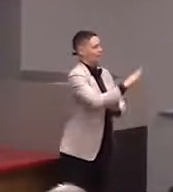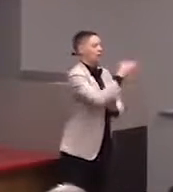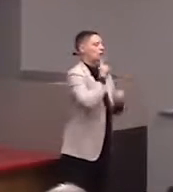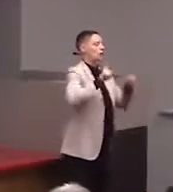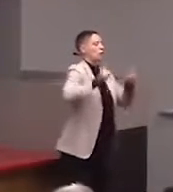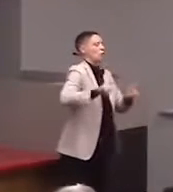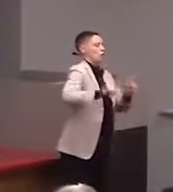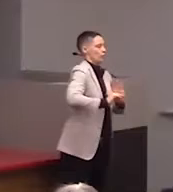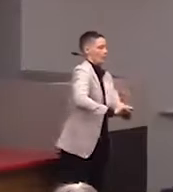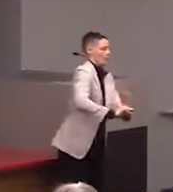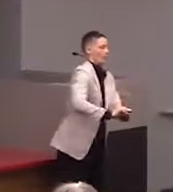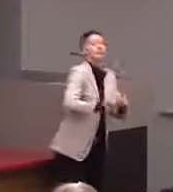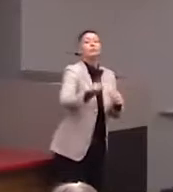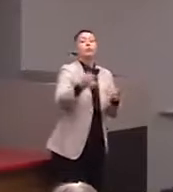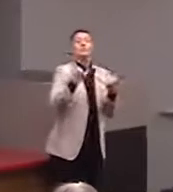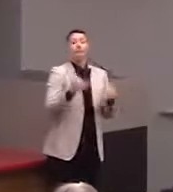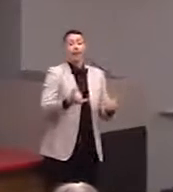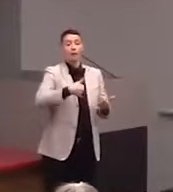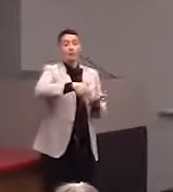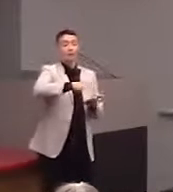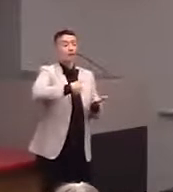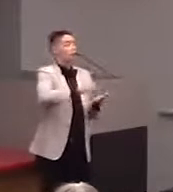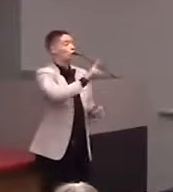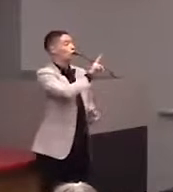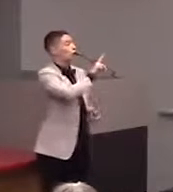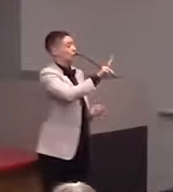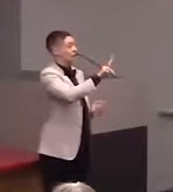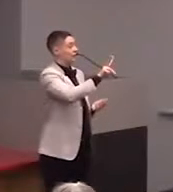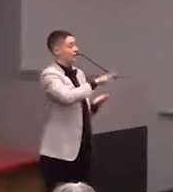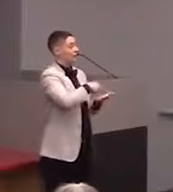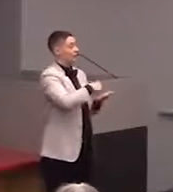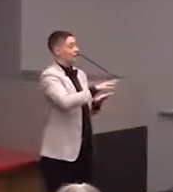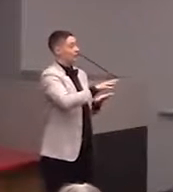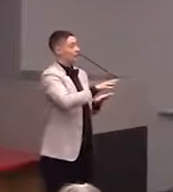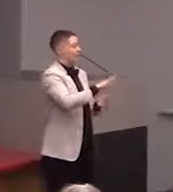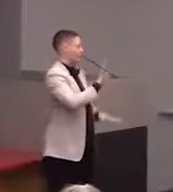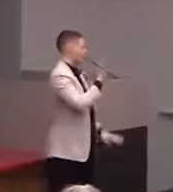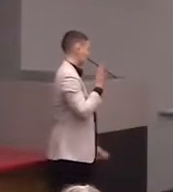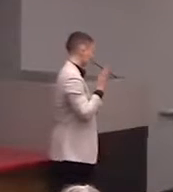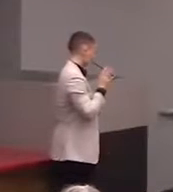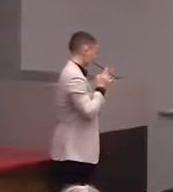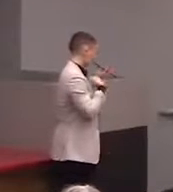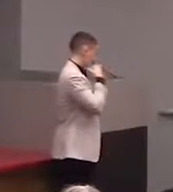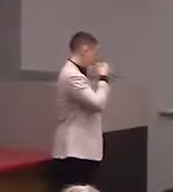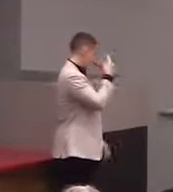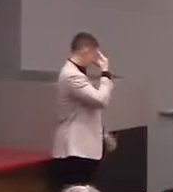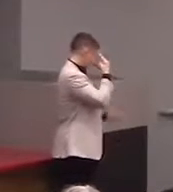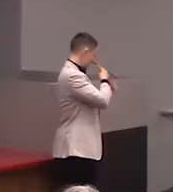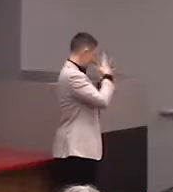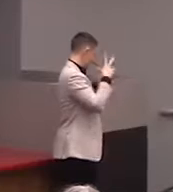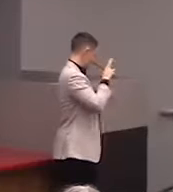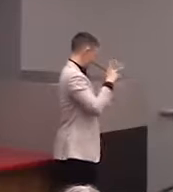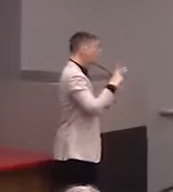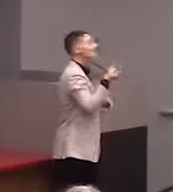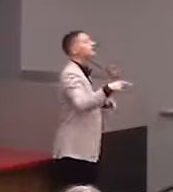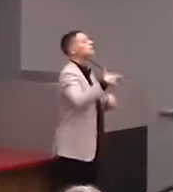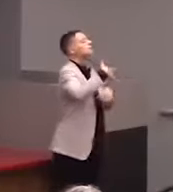So right now it's painted with the UV paint... Sorry, I'm thinking UV printing. This is the touch-sensitive paint, so this is like